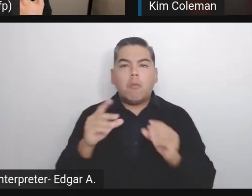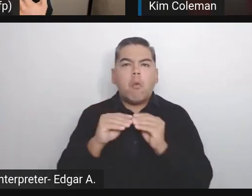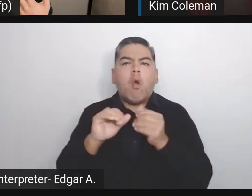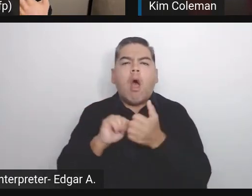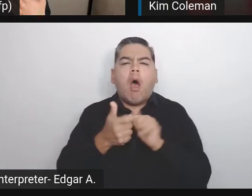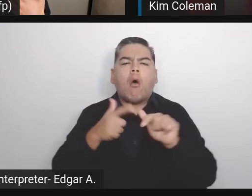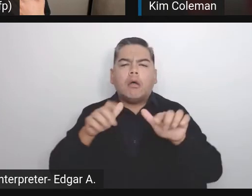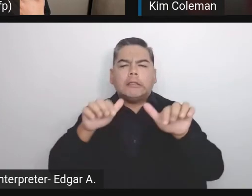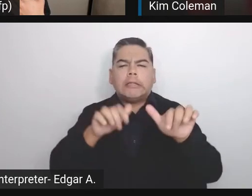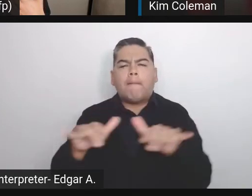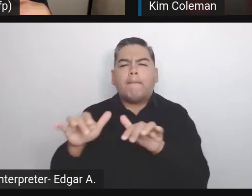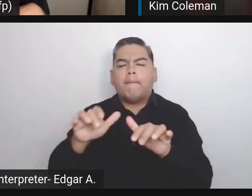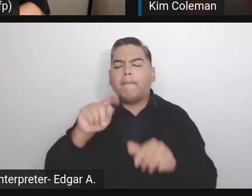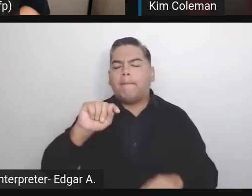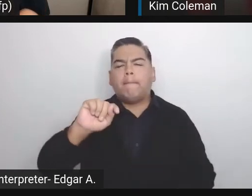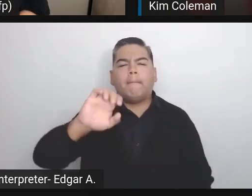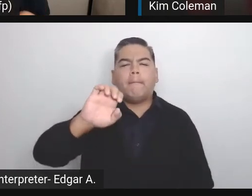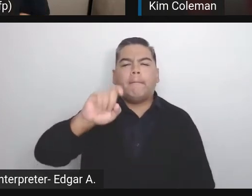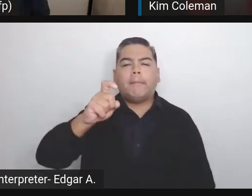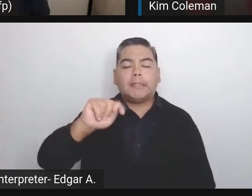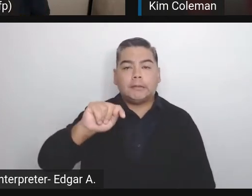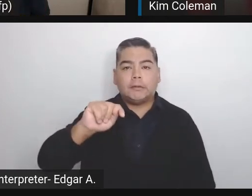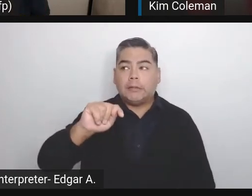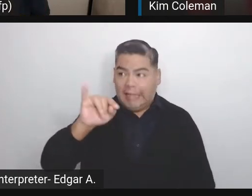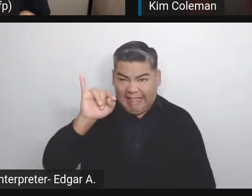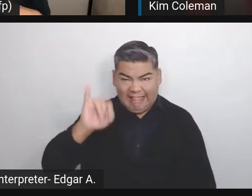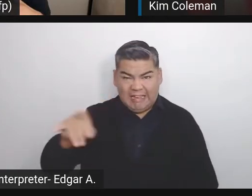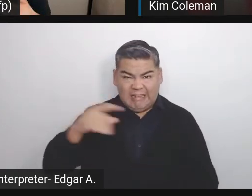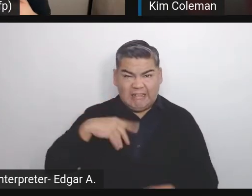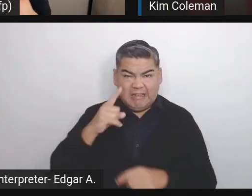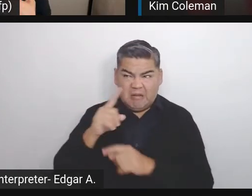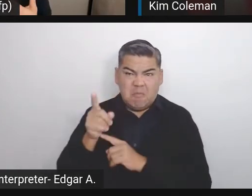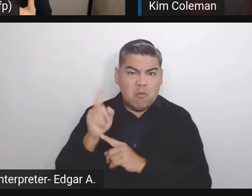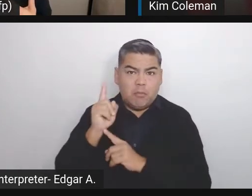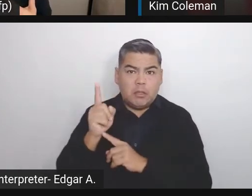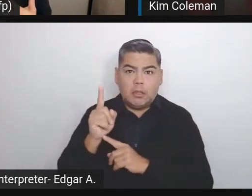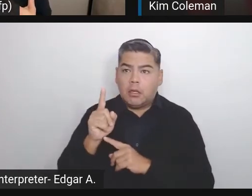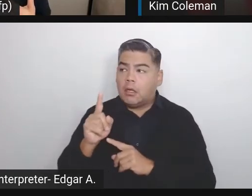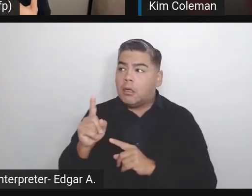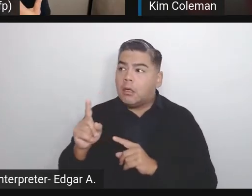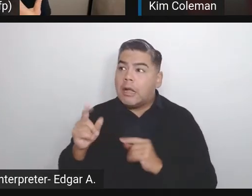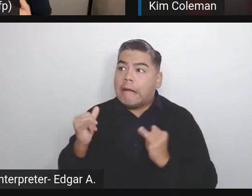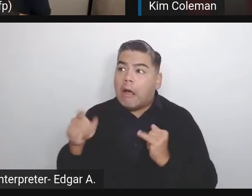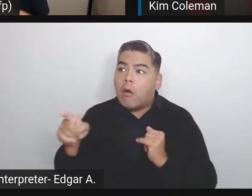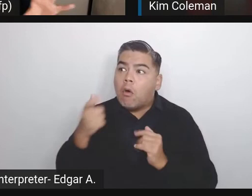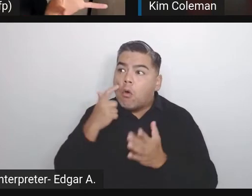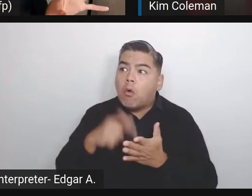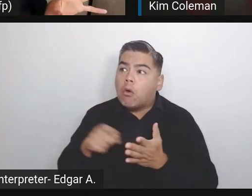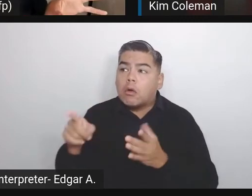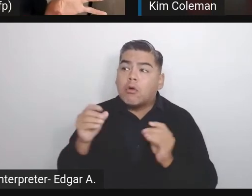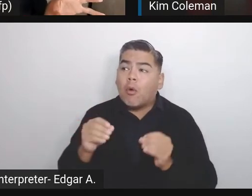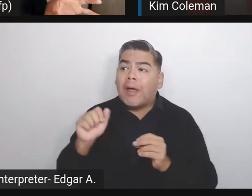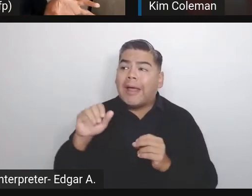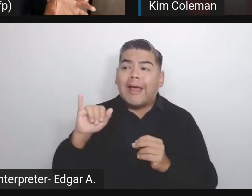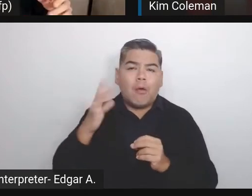This is something at the moment without any AI can't check because those are just words.